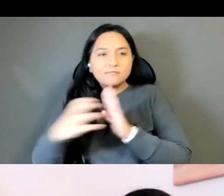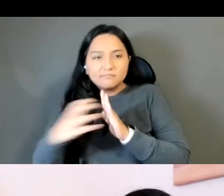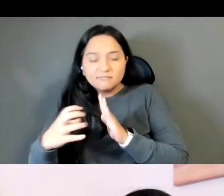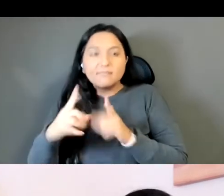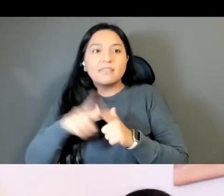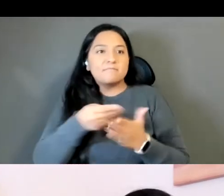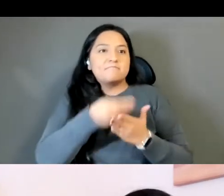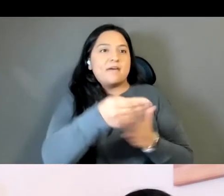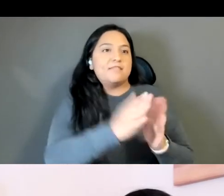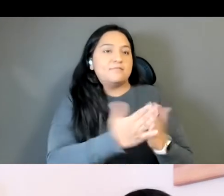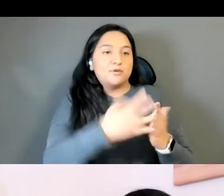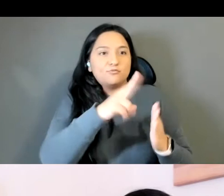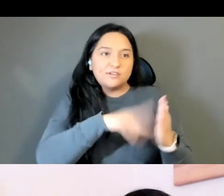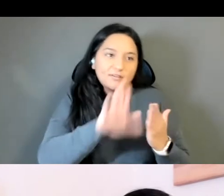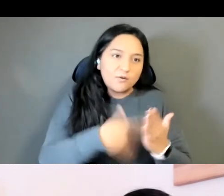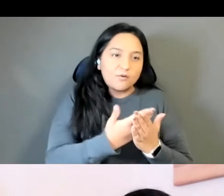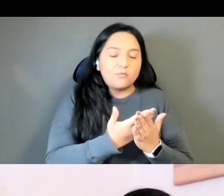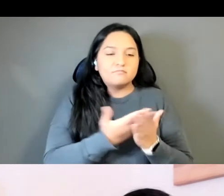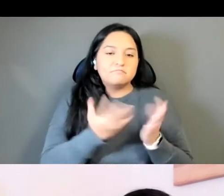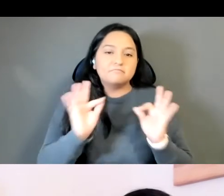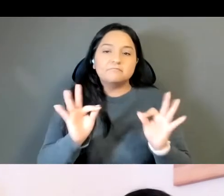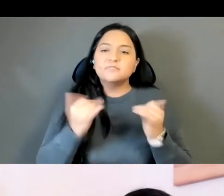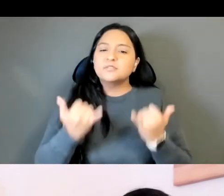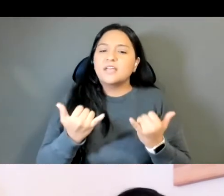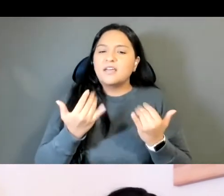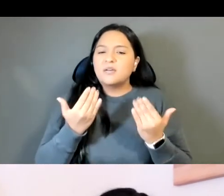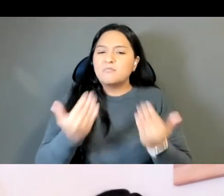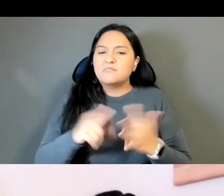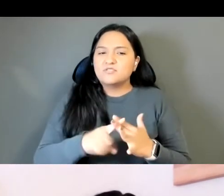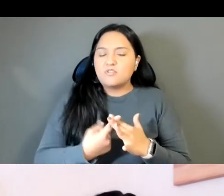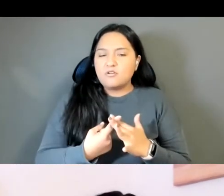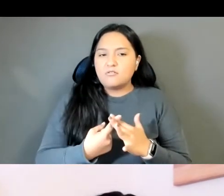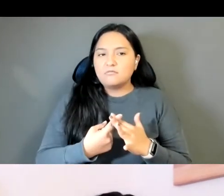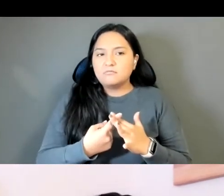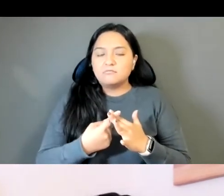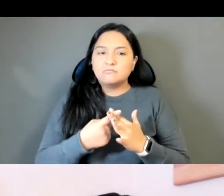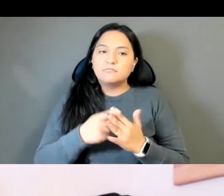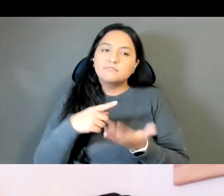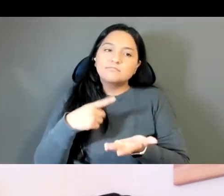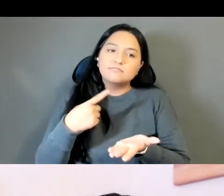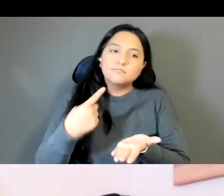Um, I would love to start our conversation with a question about names and about ancestry